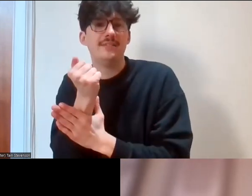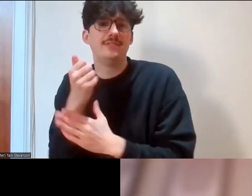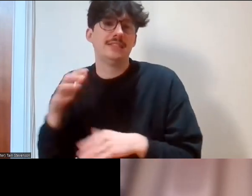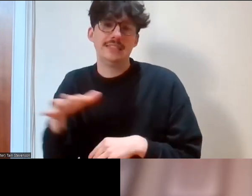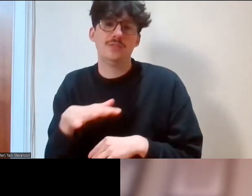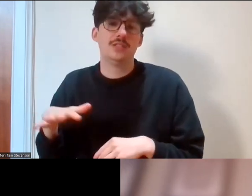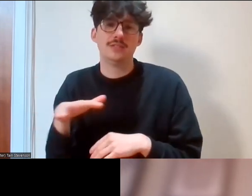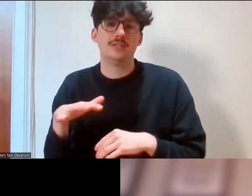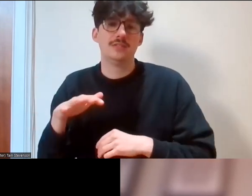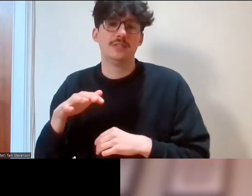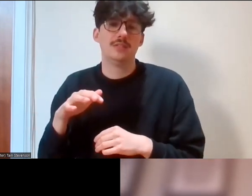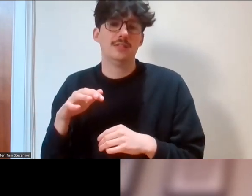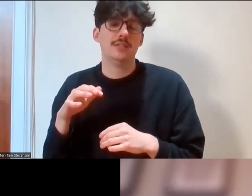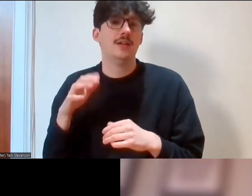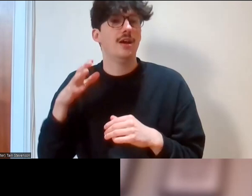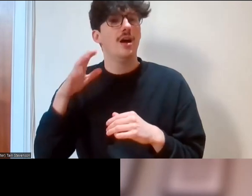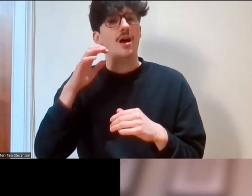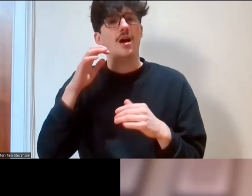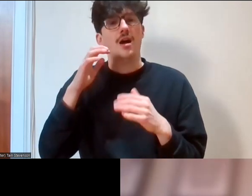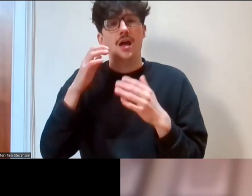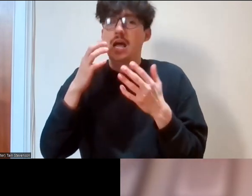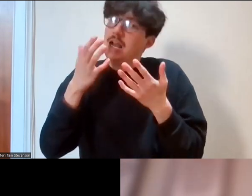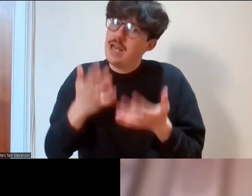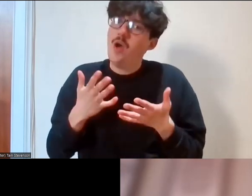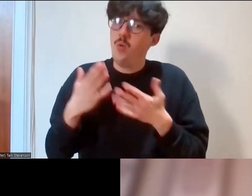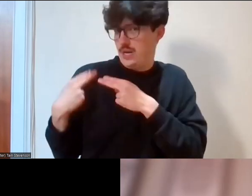I'm now going to hand over—thank you so much Debbie—to Fran and Michelle,